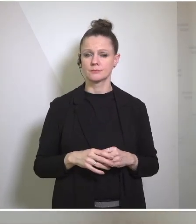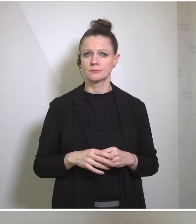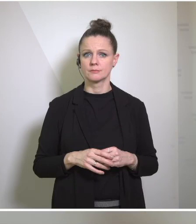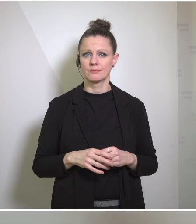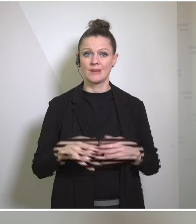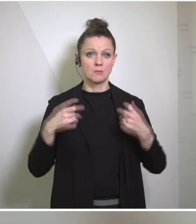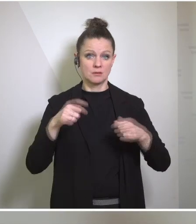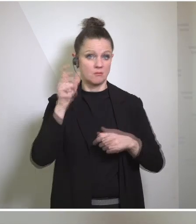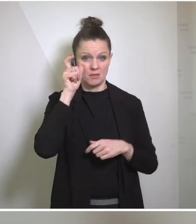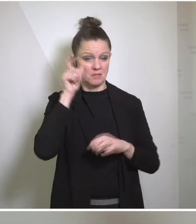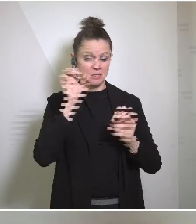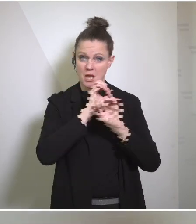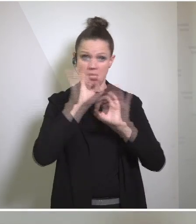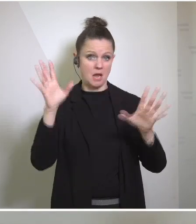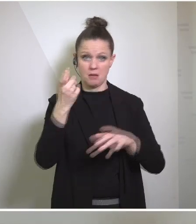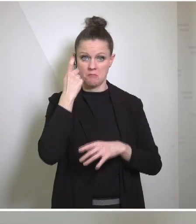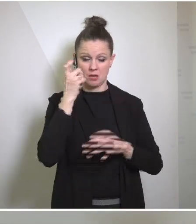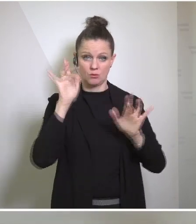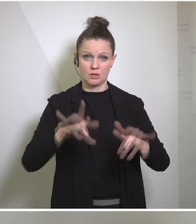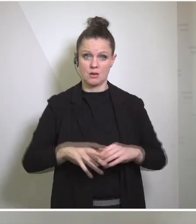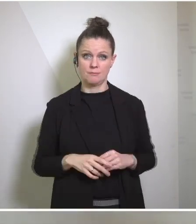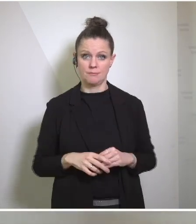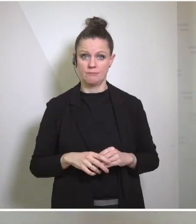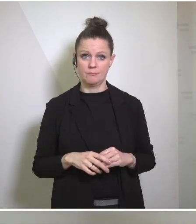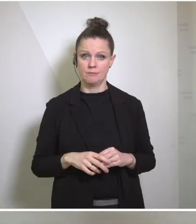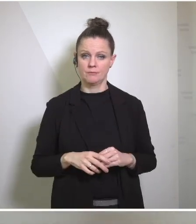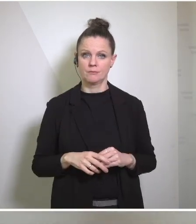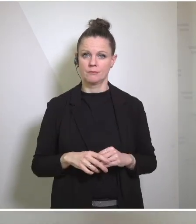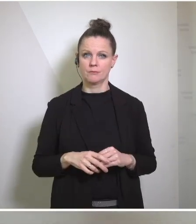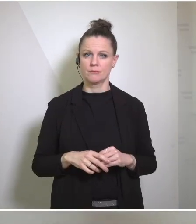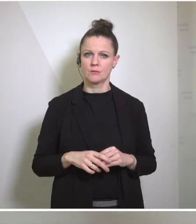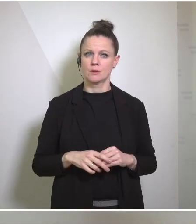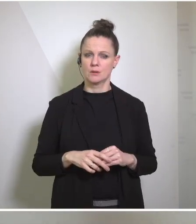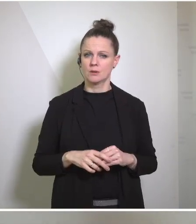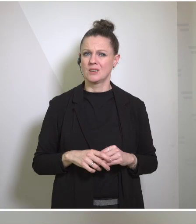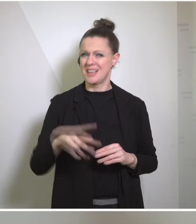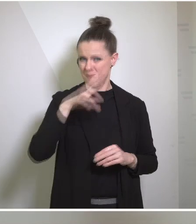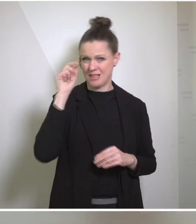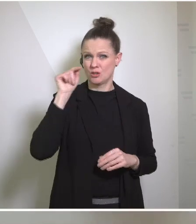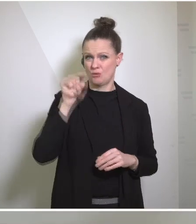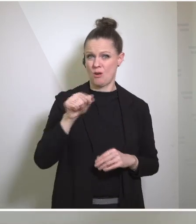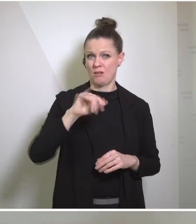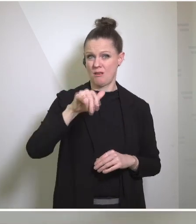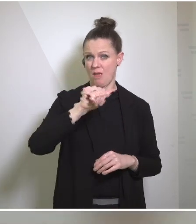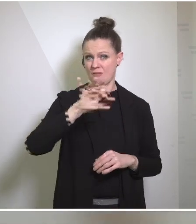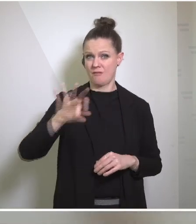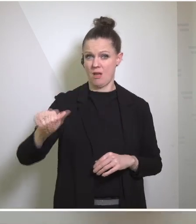been very clear that given the large number of civilians in Rafah, about 1.4 million,